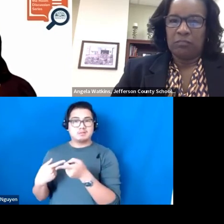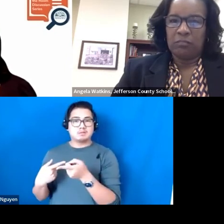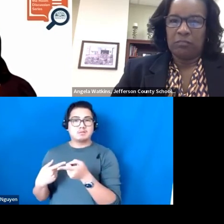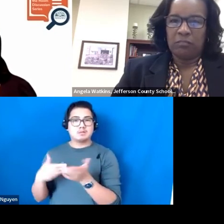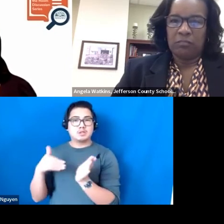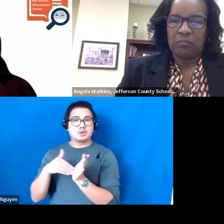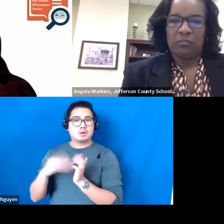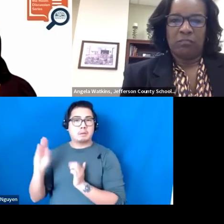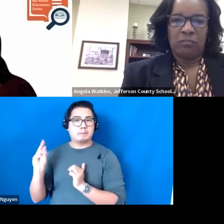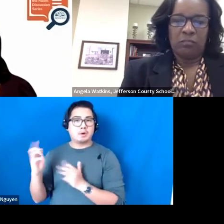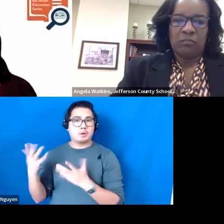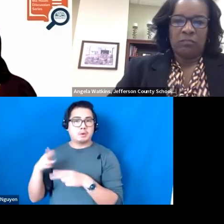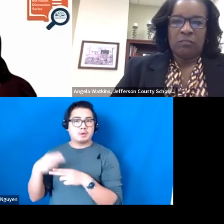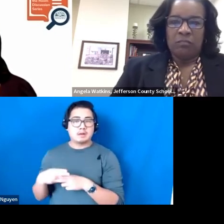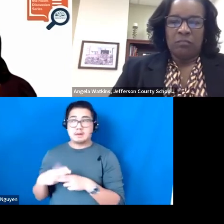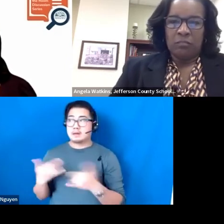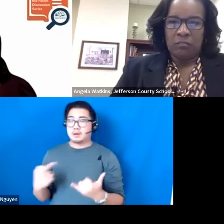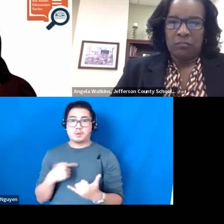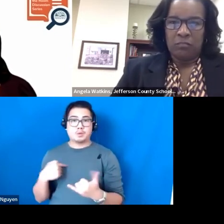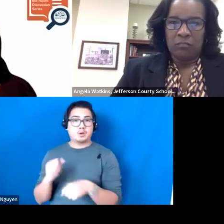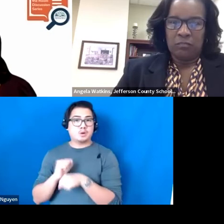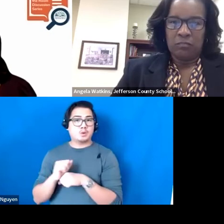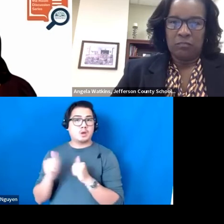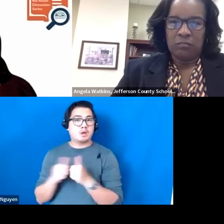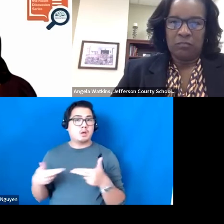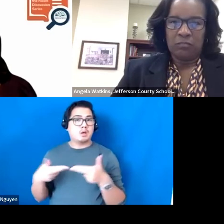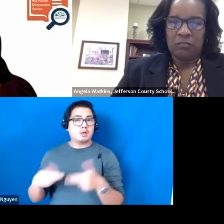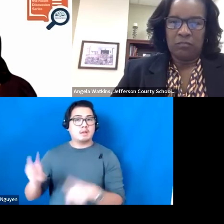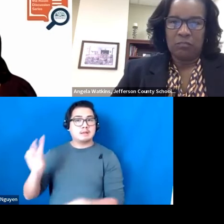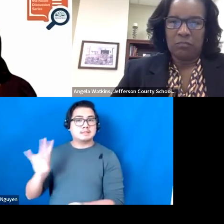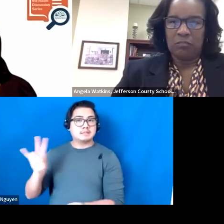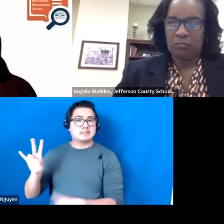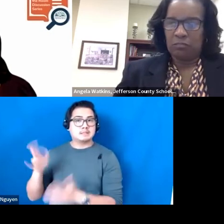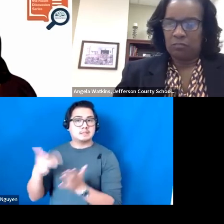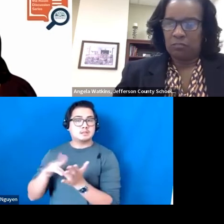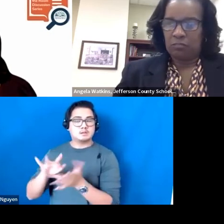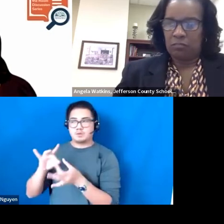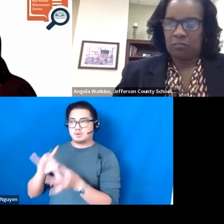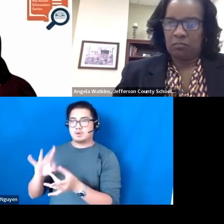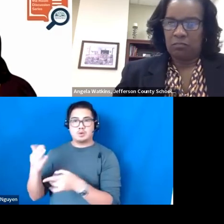We are working right now with a Regional 7 Comprehension Center on a practice profile.